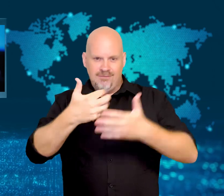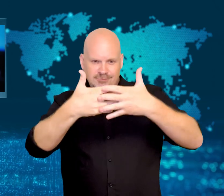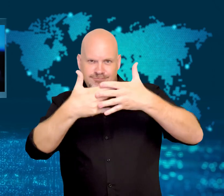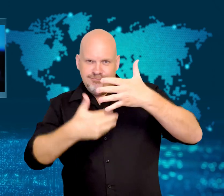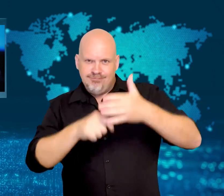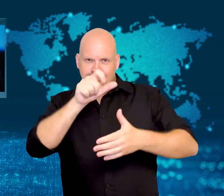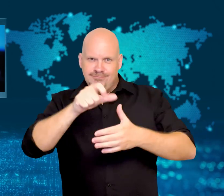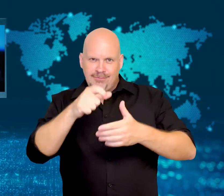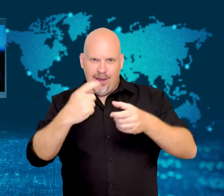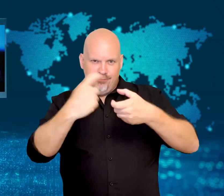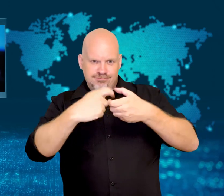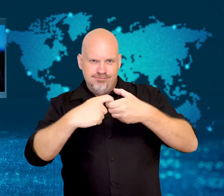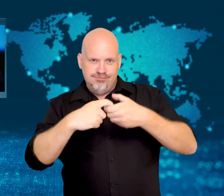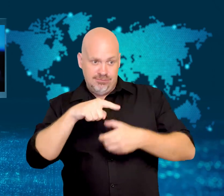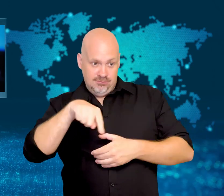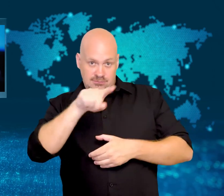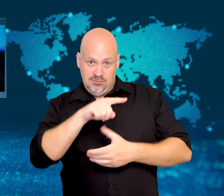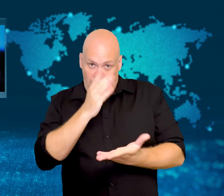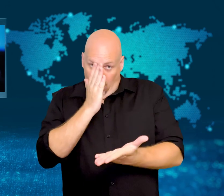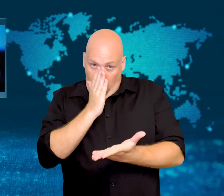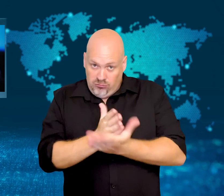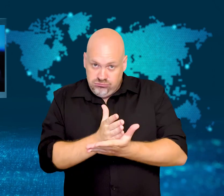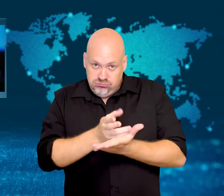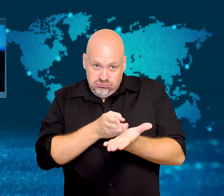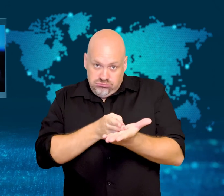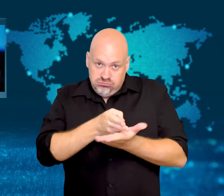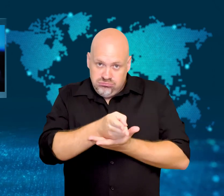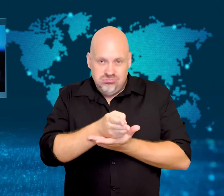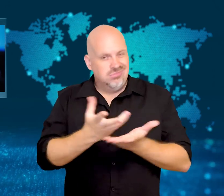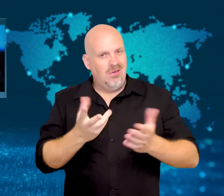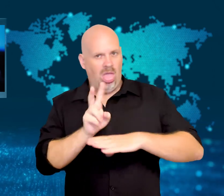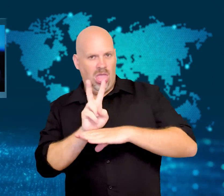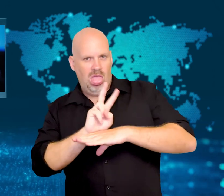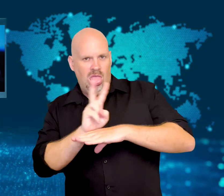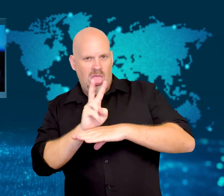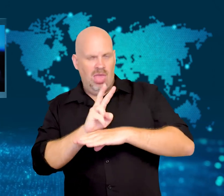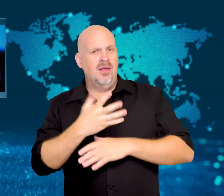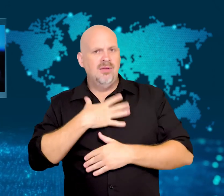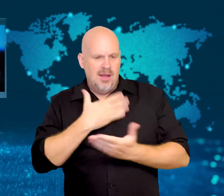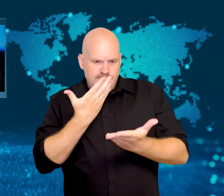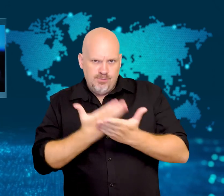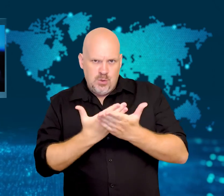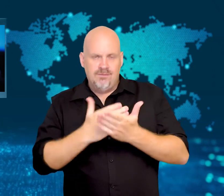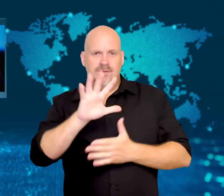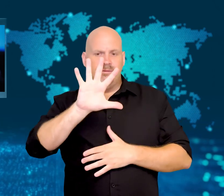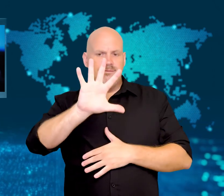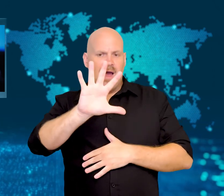represent less than 5% of Twitter users.